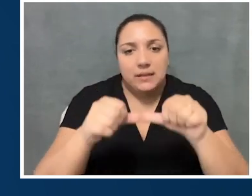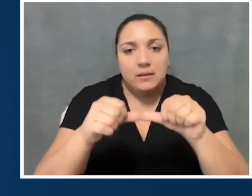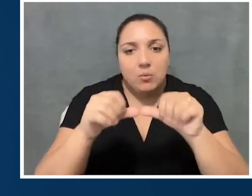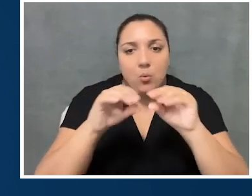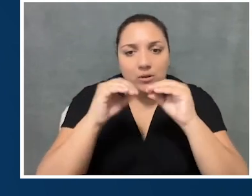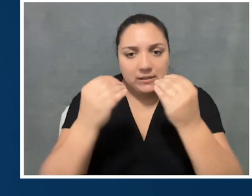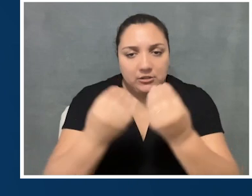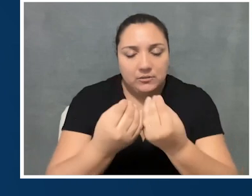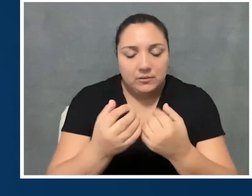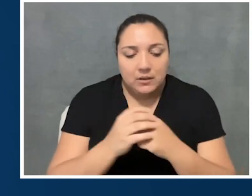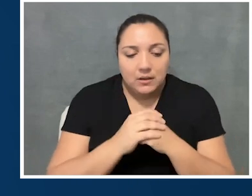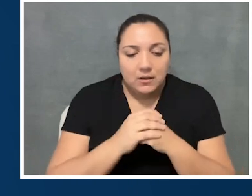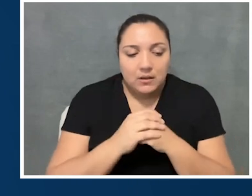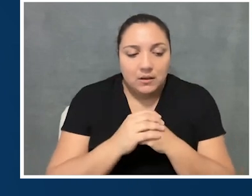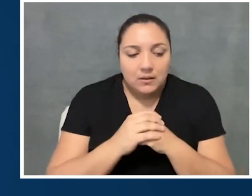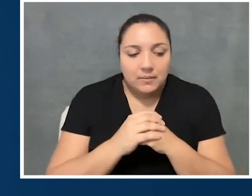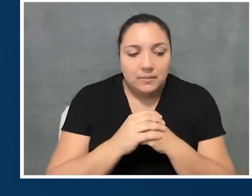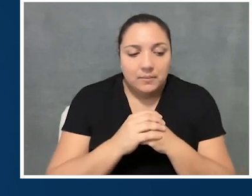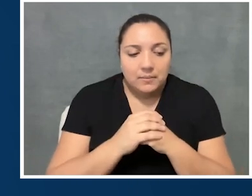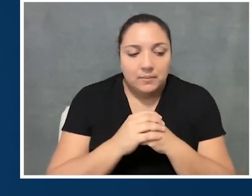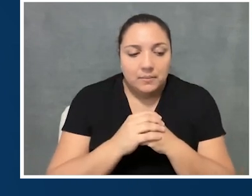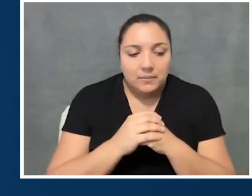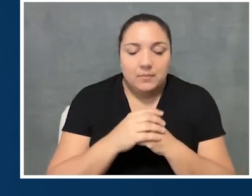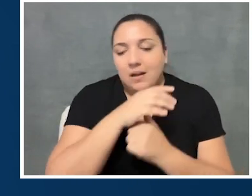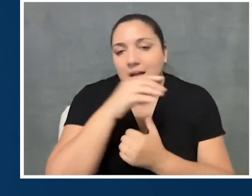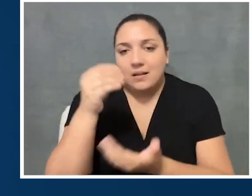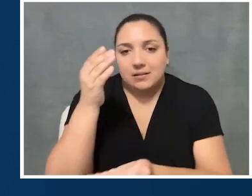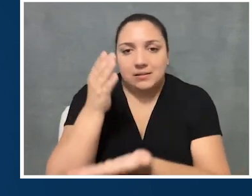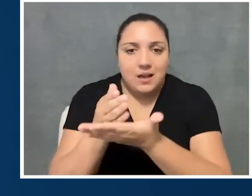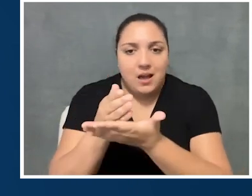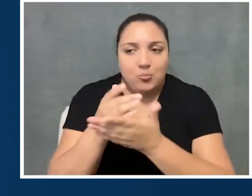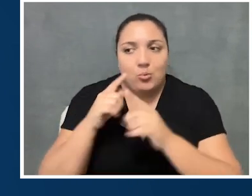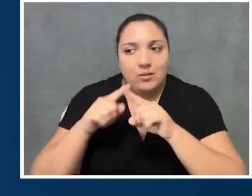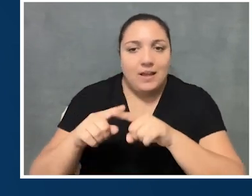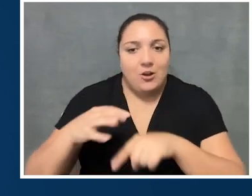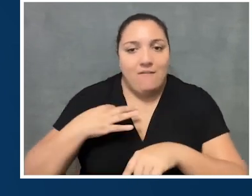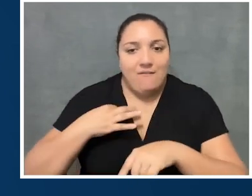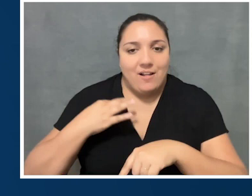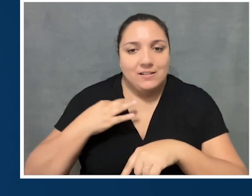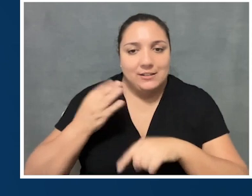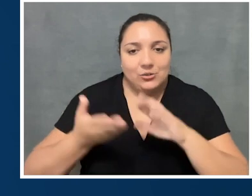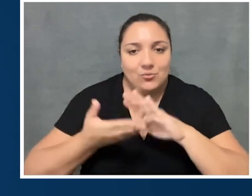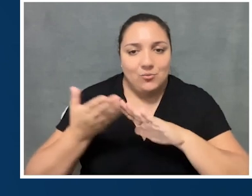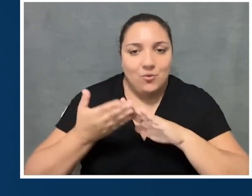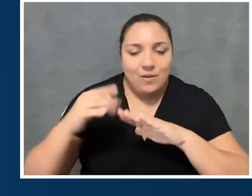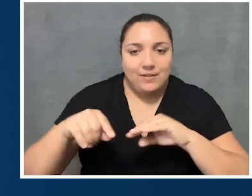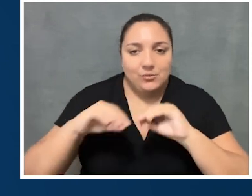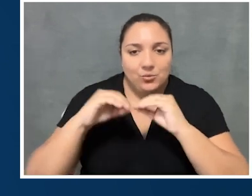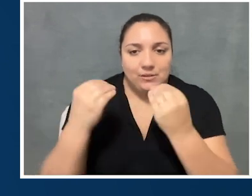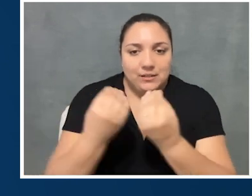sustainable organization, and most importantly, to stop relying solely on volunteers to run our organization.